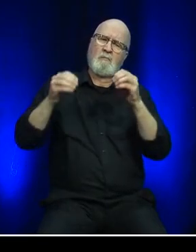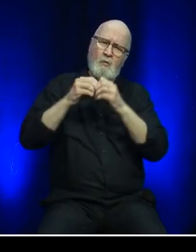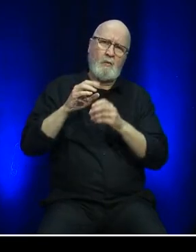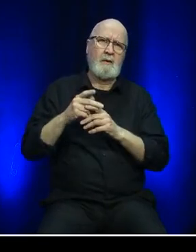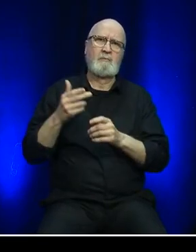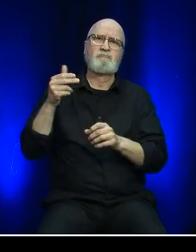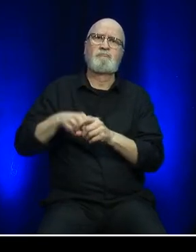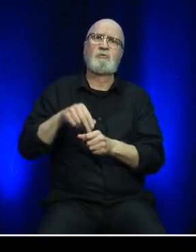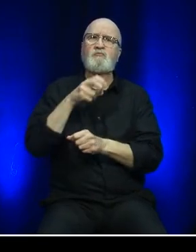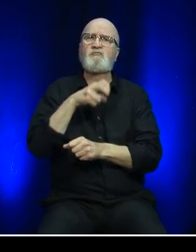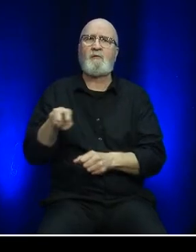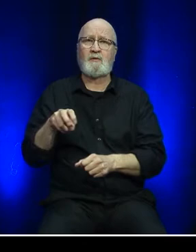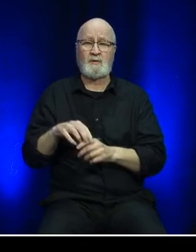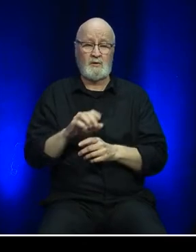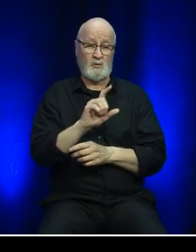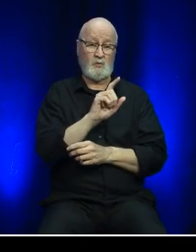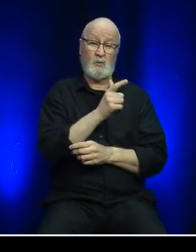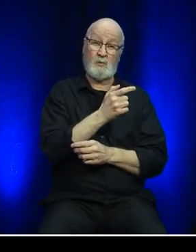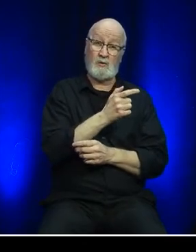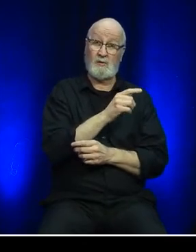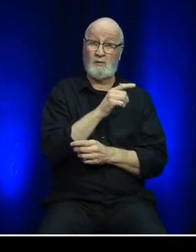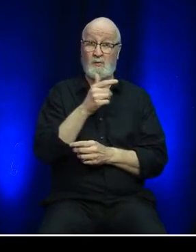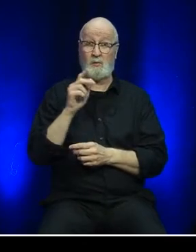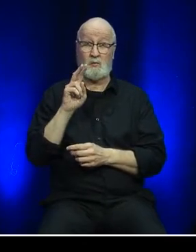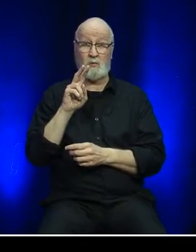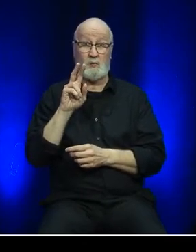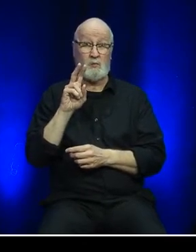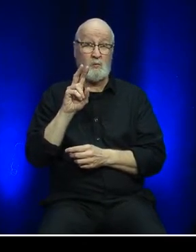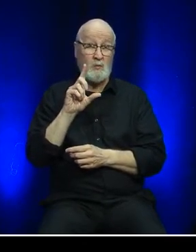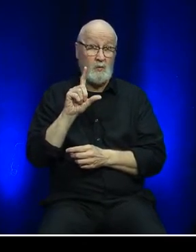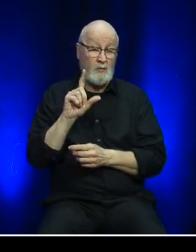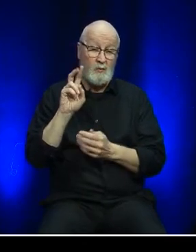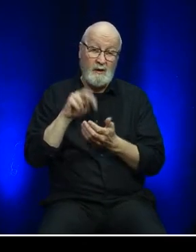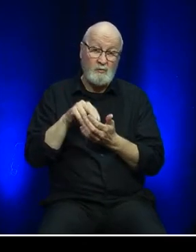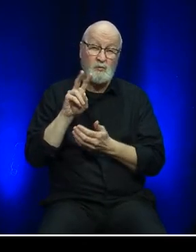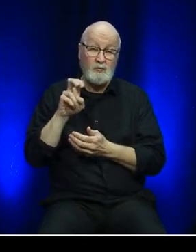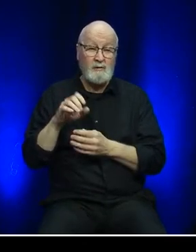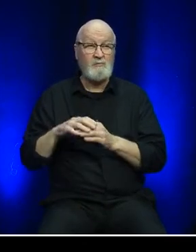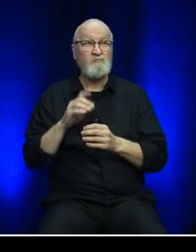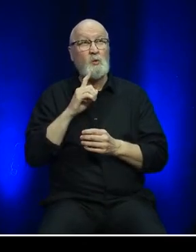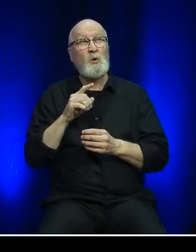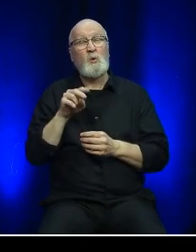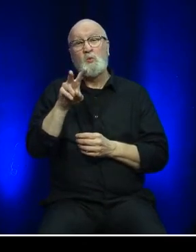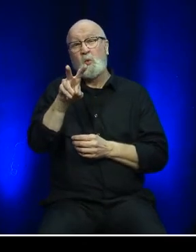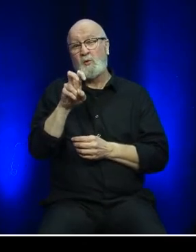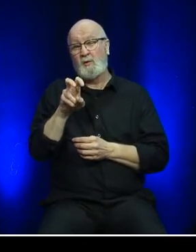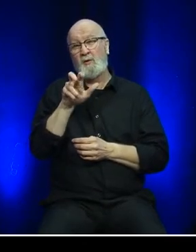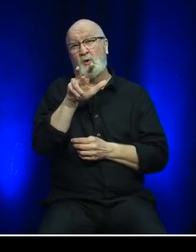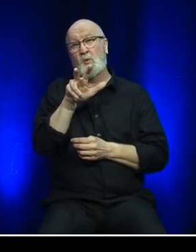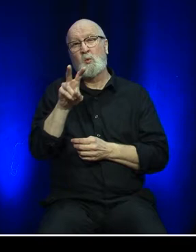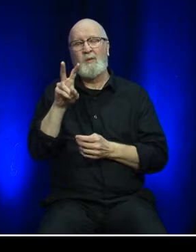For the 21/22 fiscal year we transported approximately 232,000 passengers,